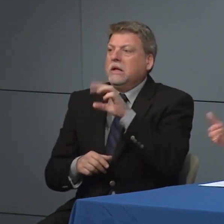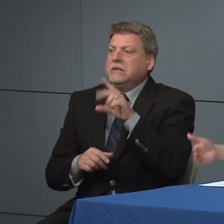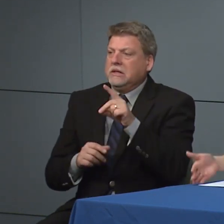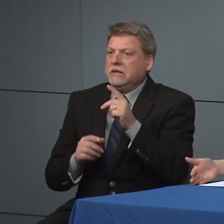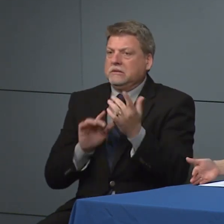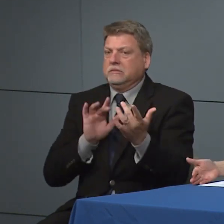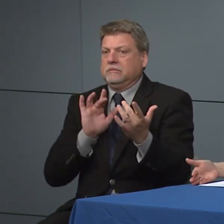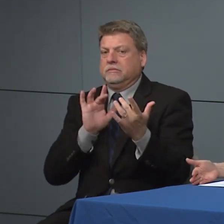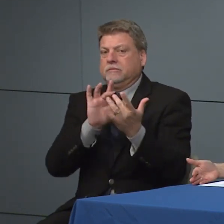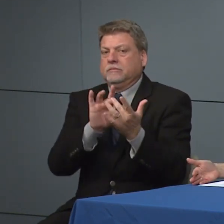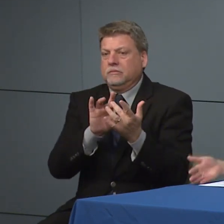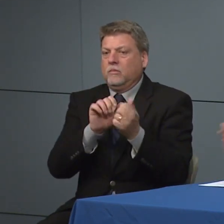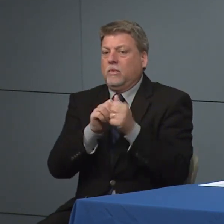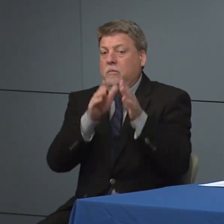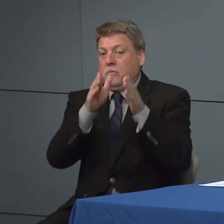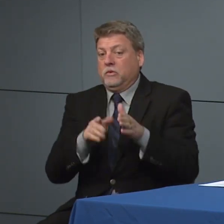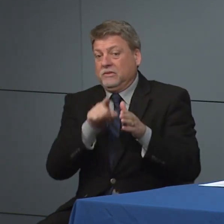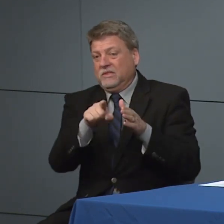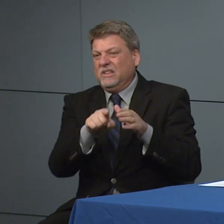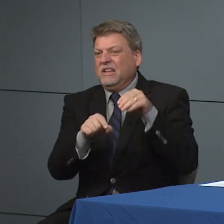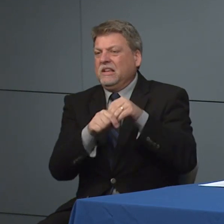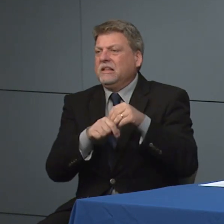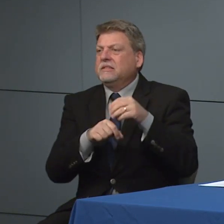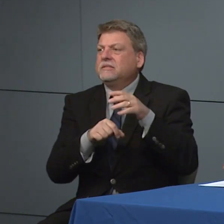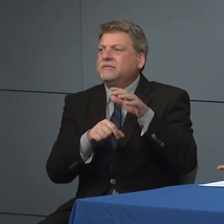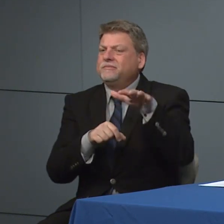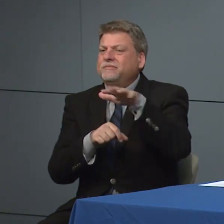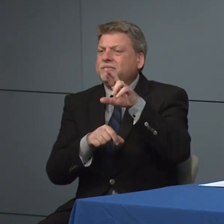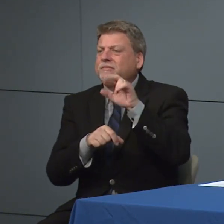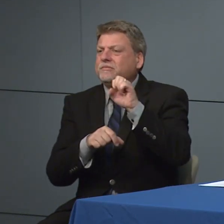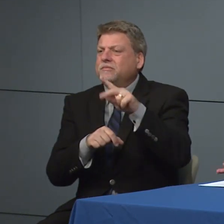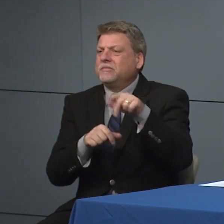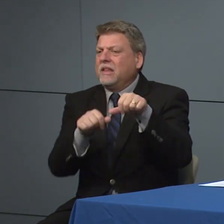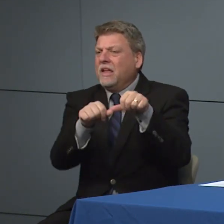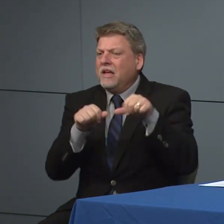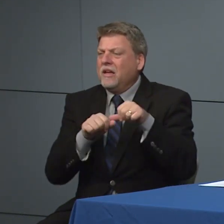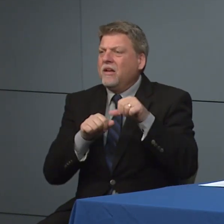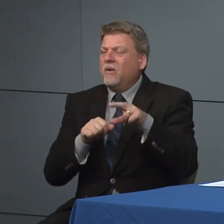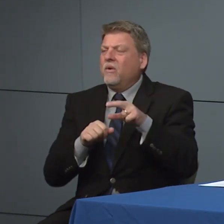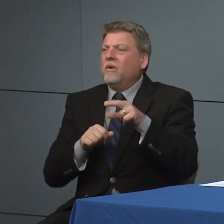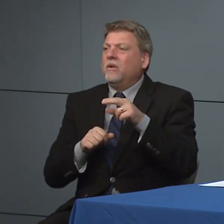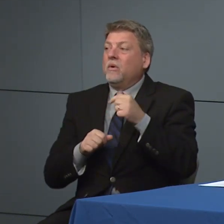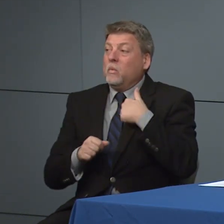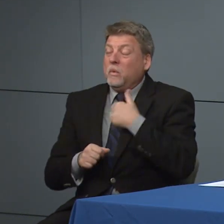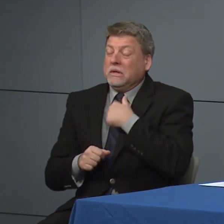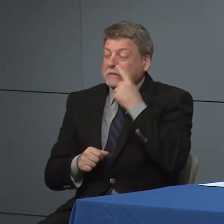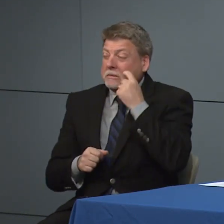somebody or a travel history. So although we still suspect that there may be some community-spread today we still